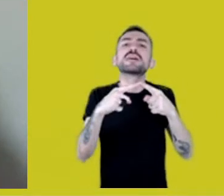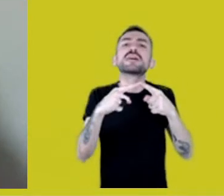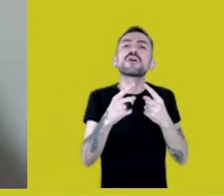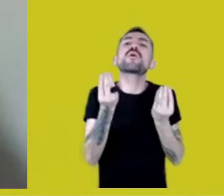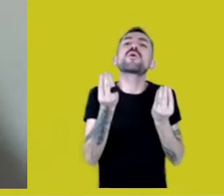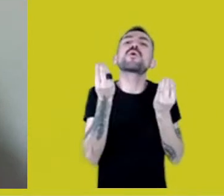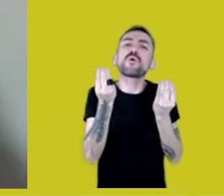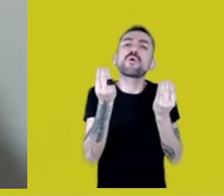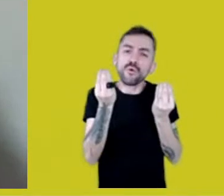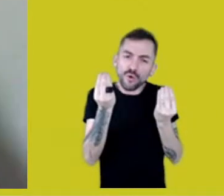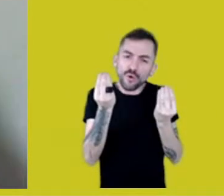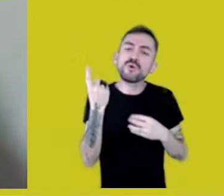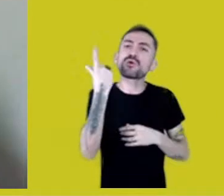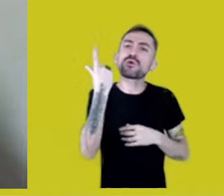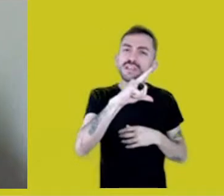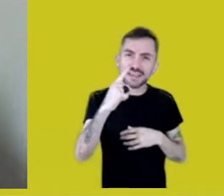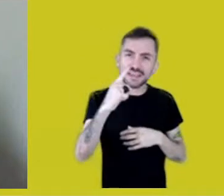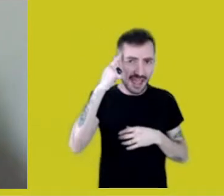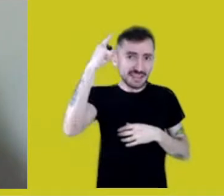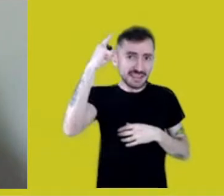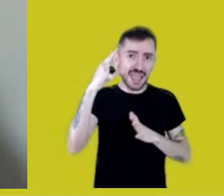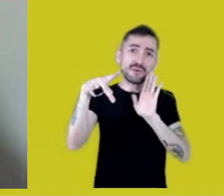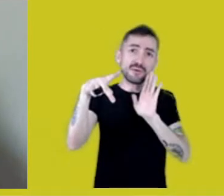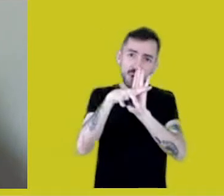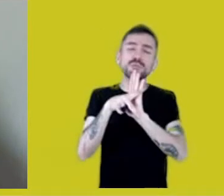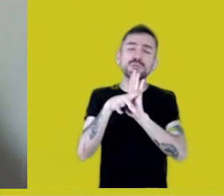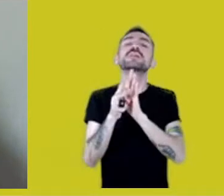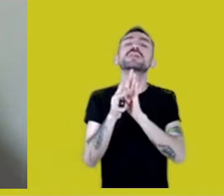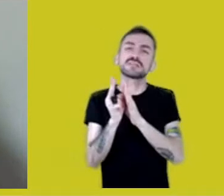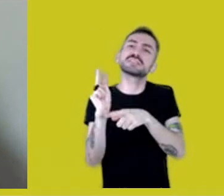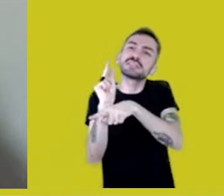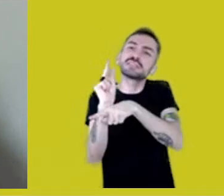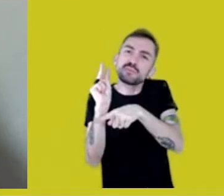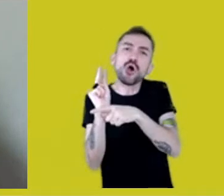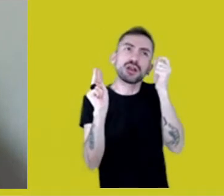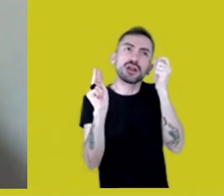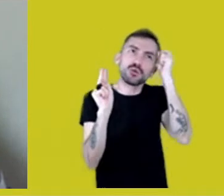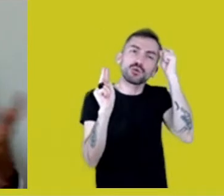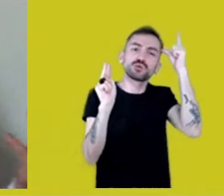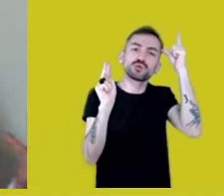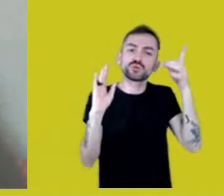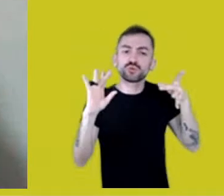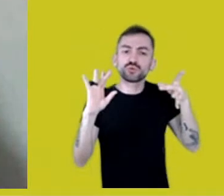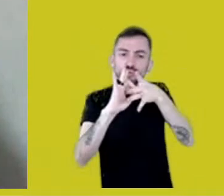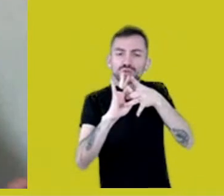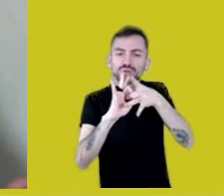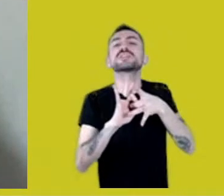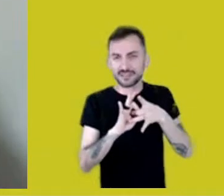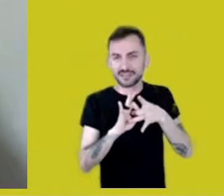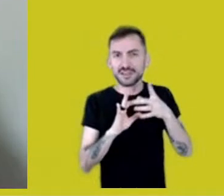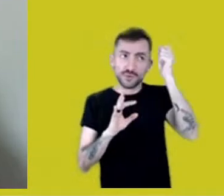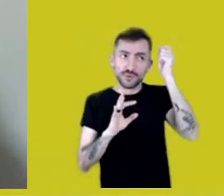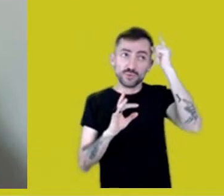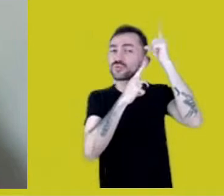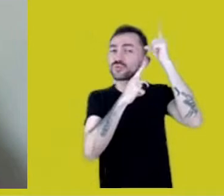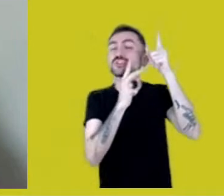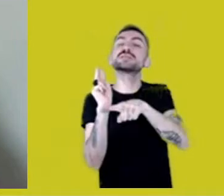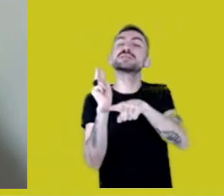in the notion of symbol itself and culture, in the sense of symbolic culture.